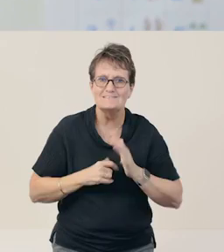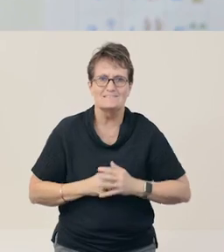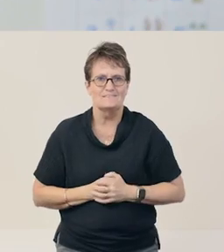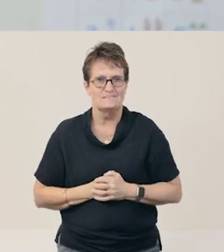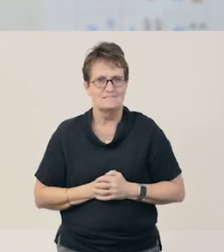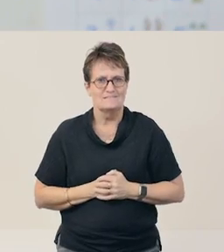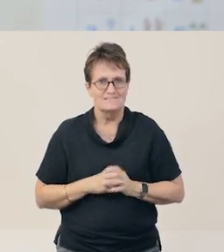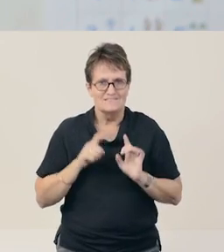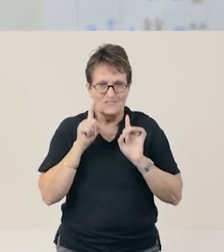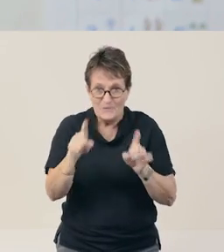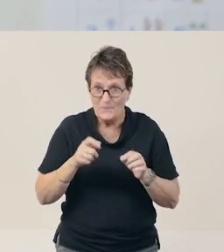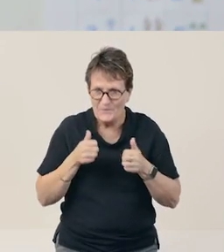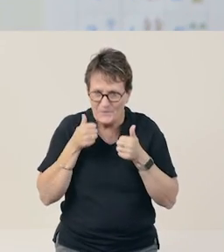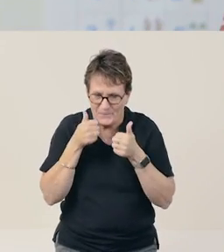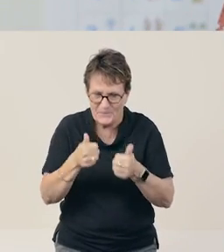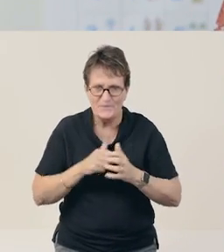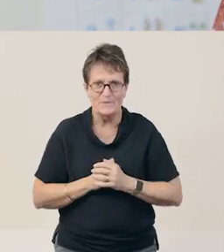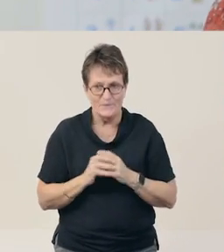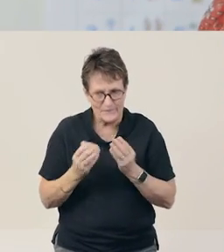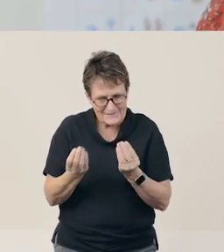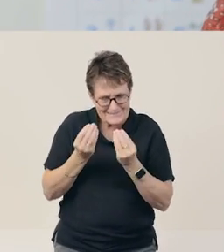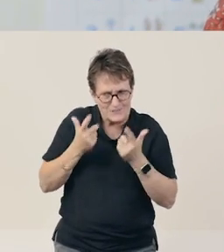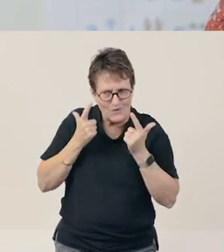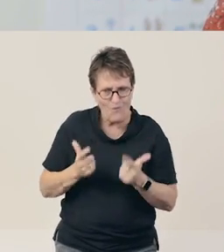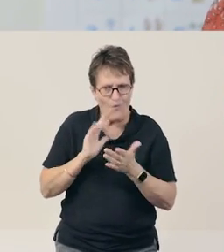You are so good at that, and you have taught us a lot about syllables.